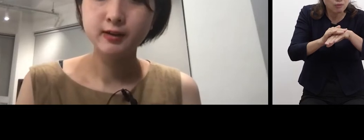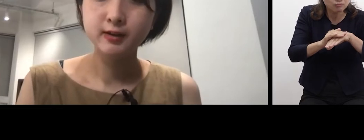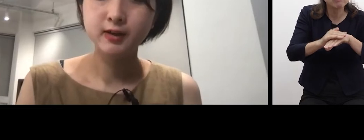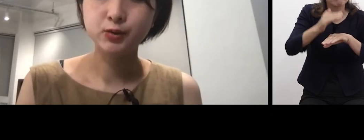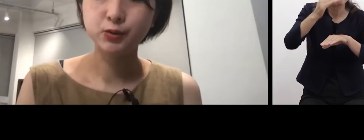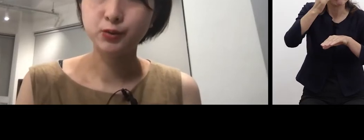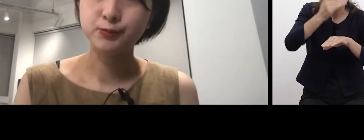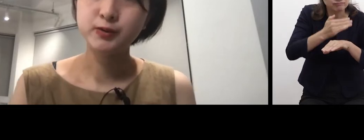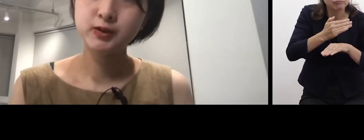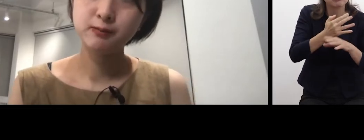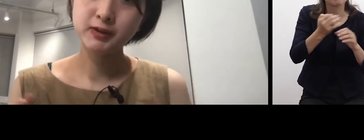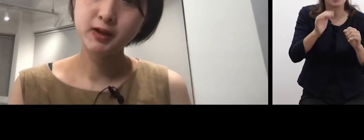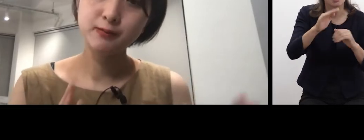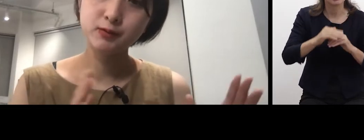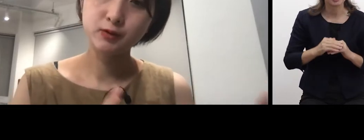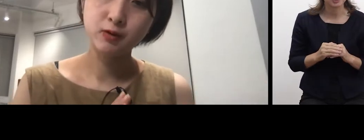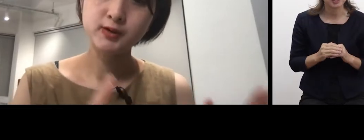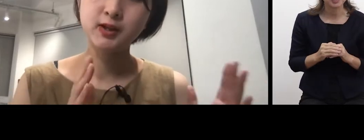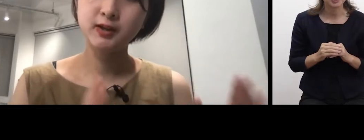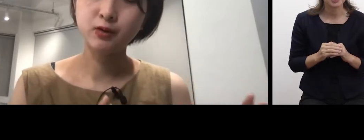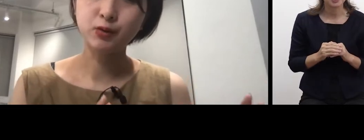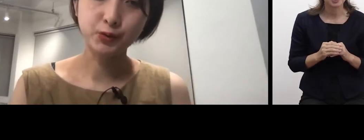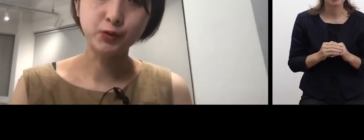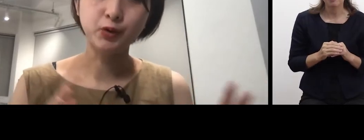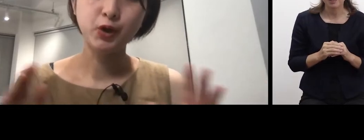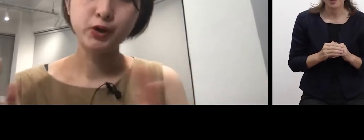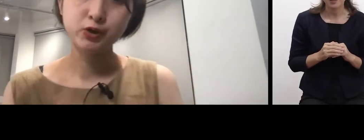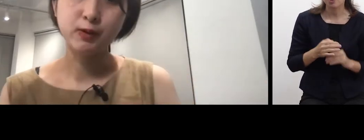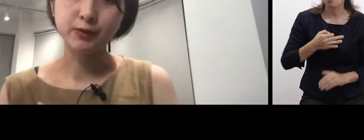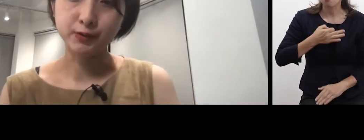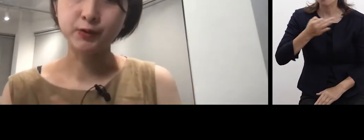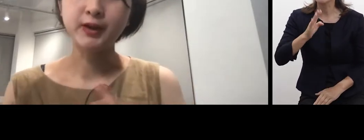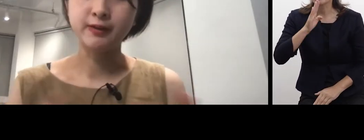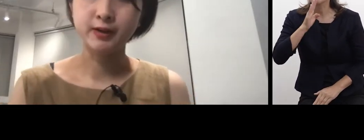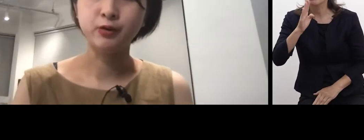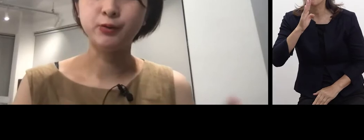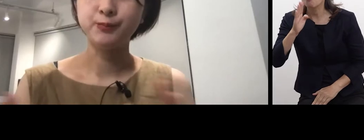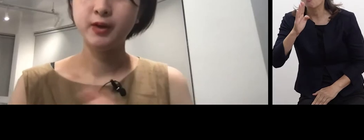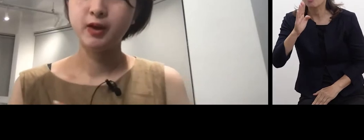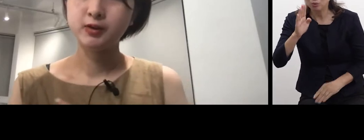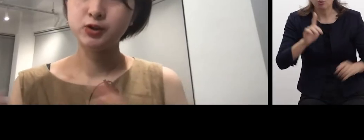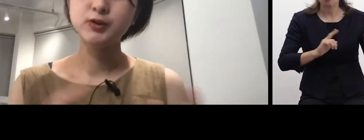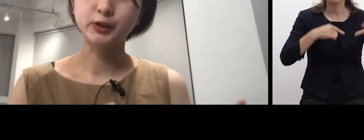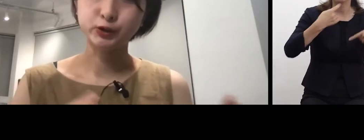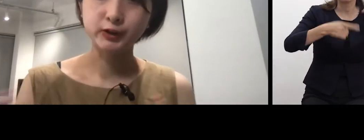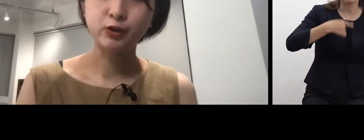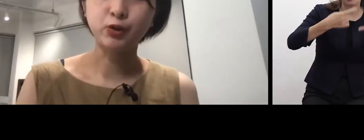And, also, while doing interpretation between speech language and sign language,